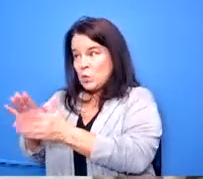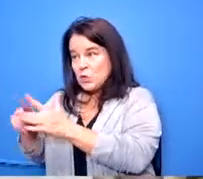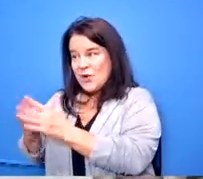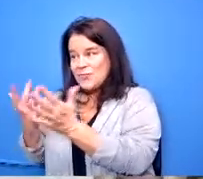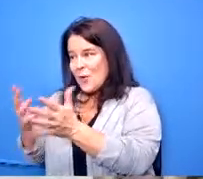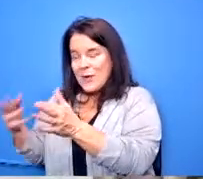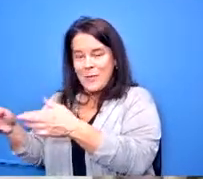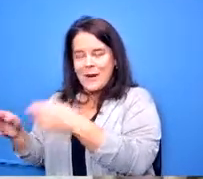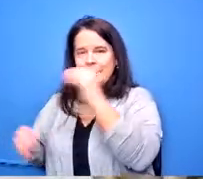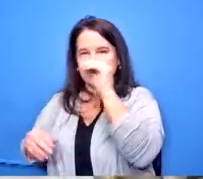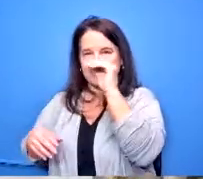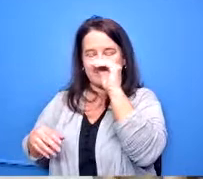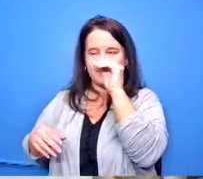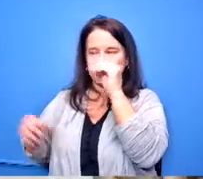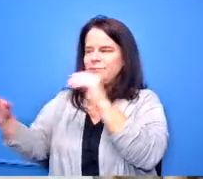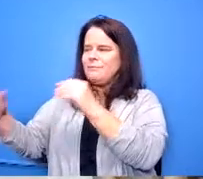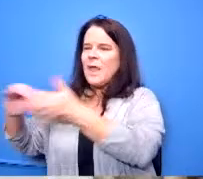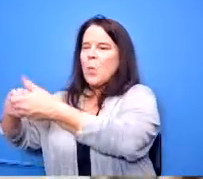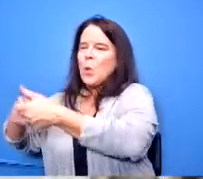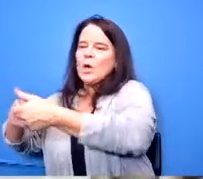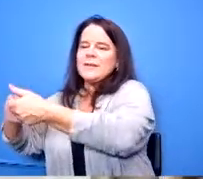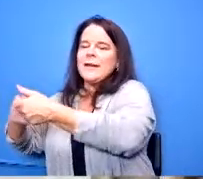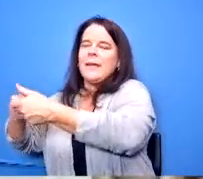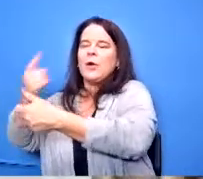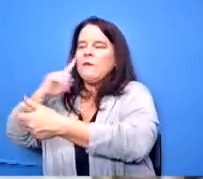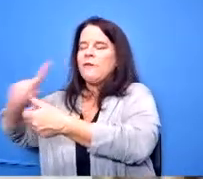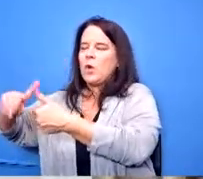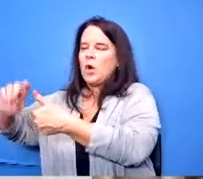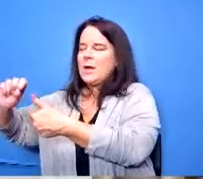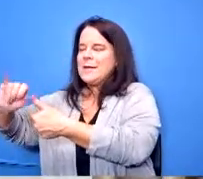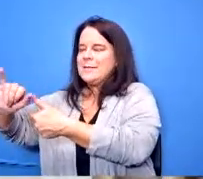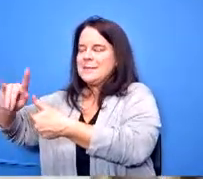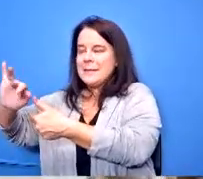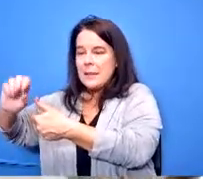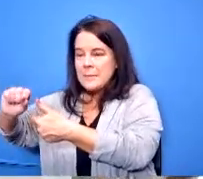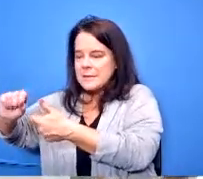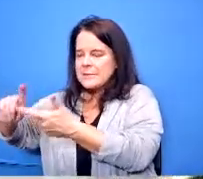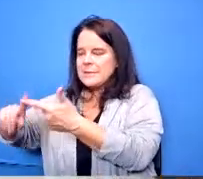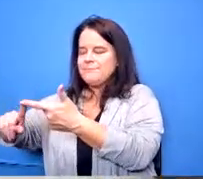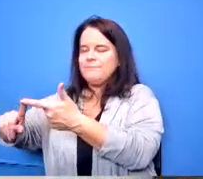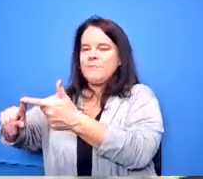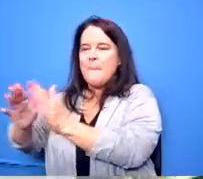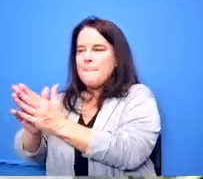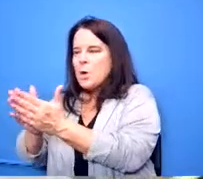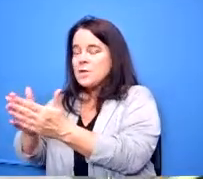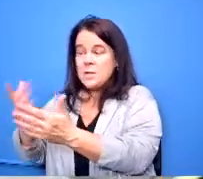on the syllabus they work with them on the on the text we buy all of the ccp classroom textbooks we